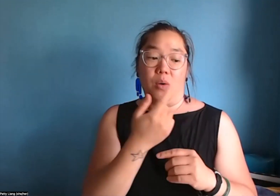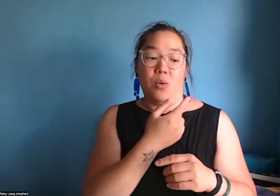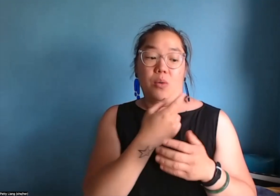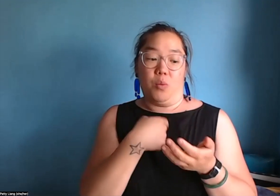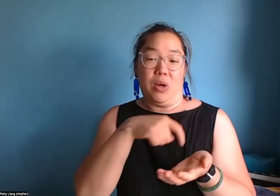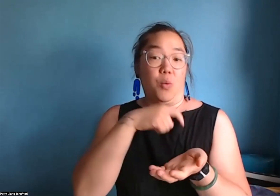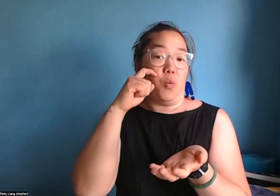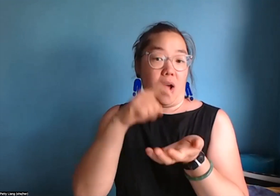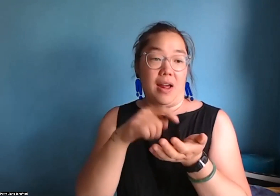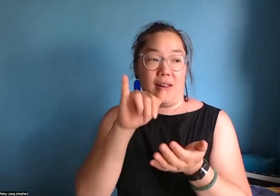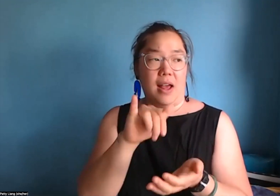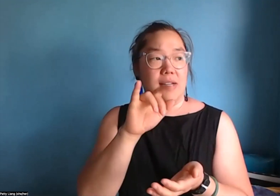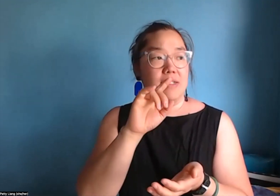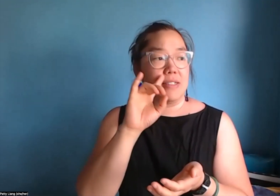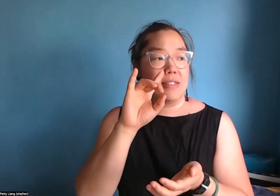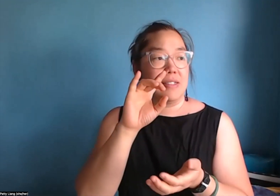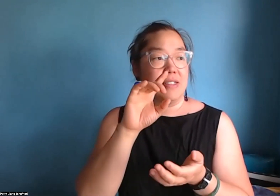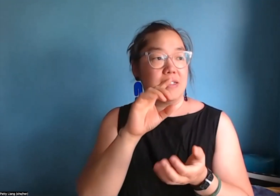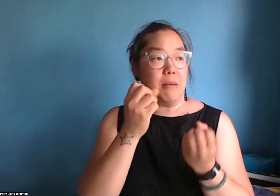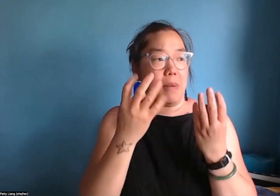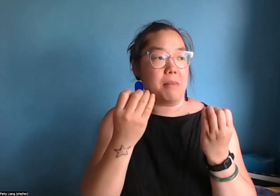How - or excuse me, if you are wondering how we got started?